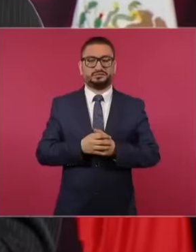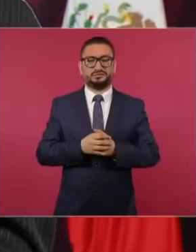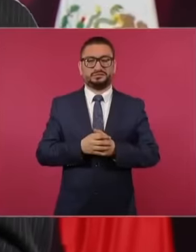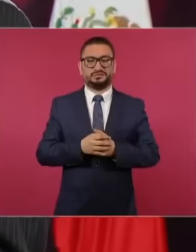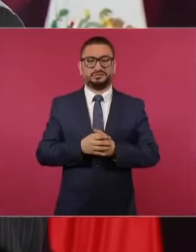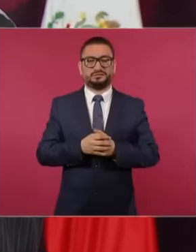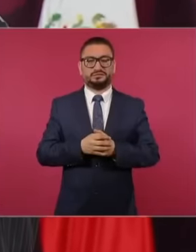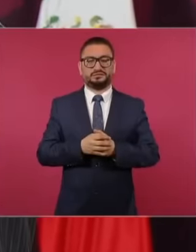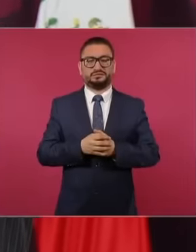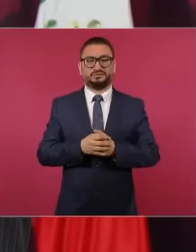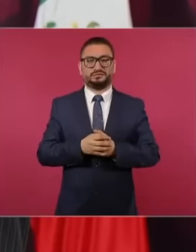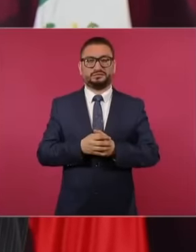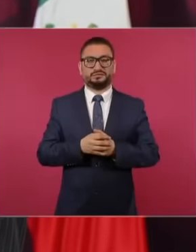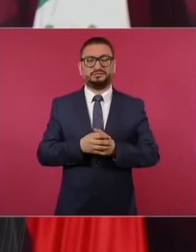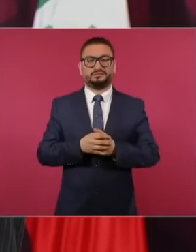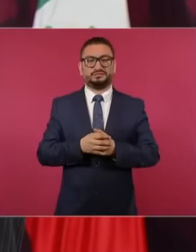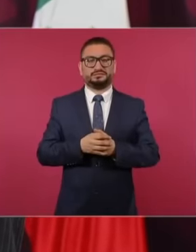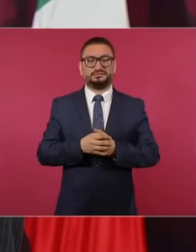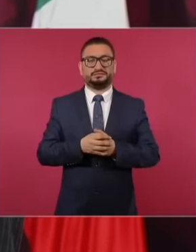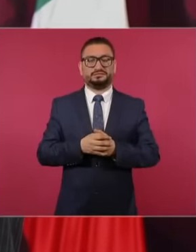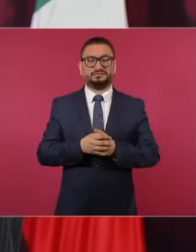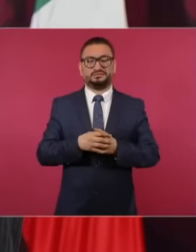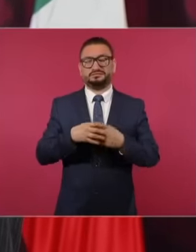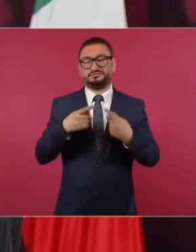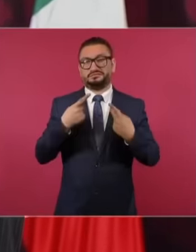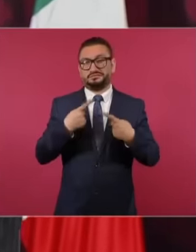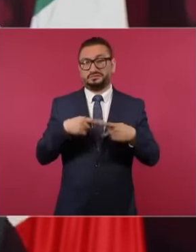people, that's how